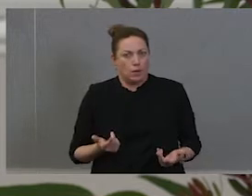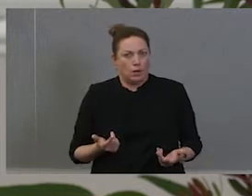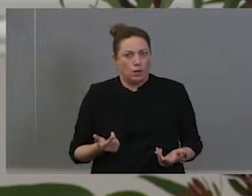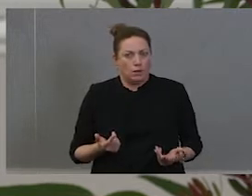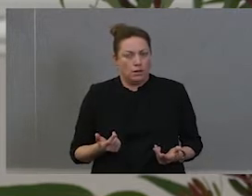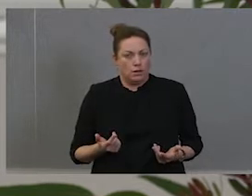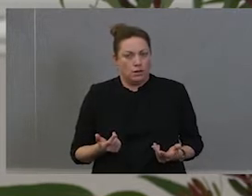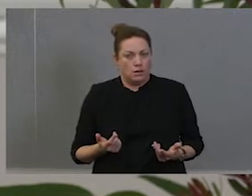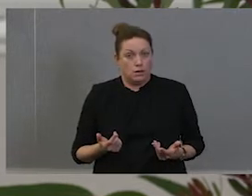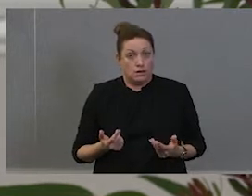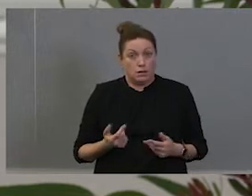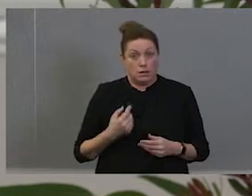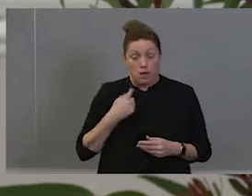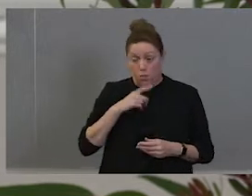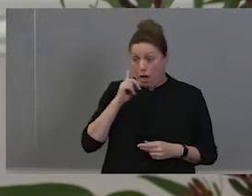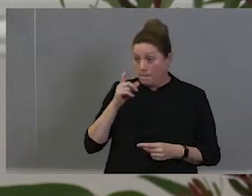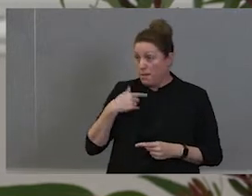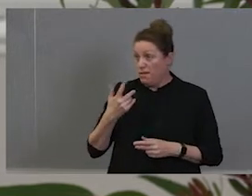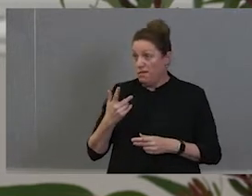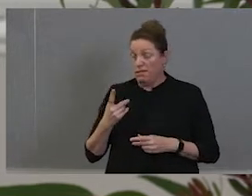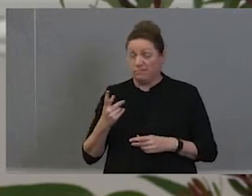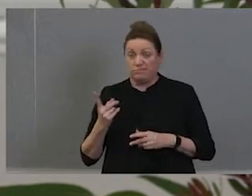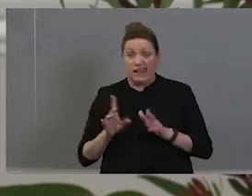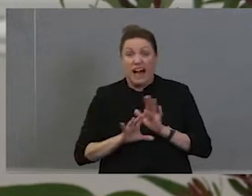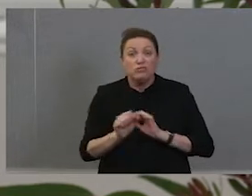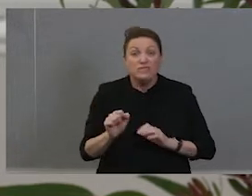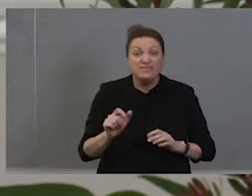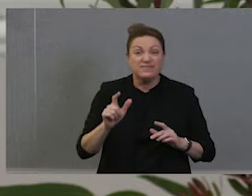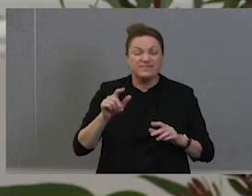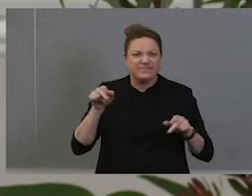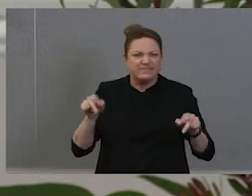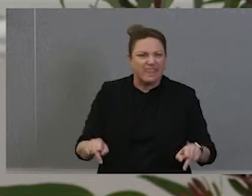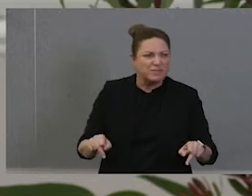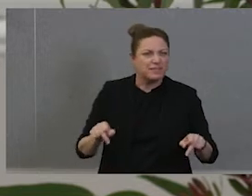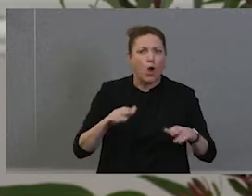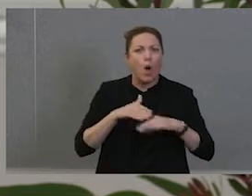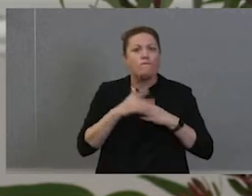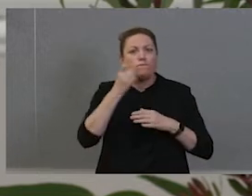and been stubborn towards hearing the voice of Aboriginal people there, our own, our